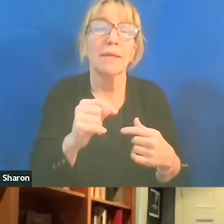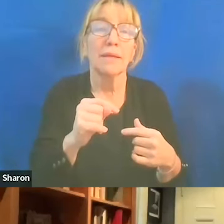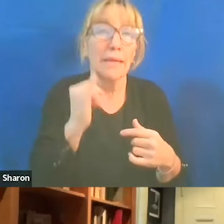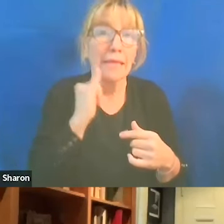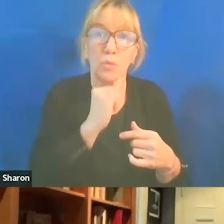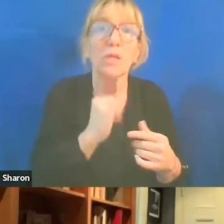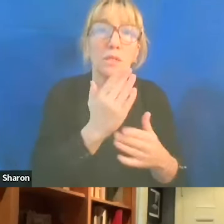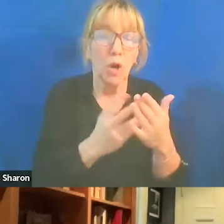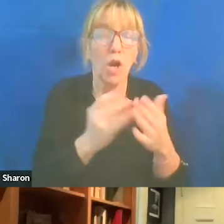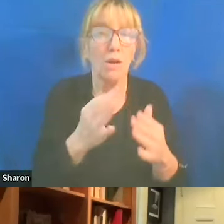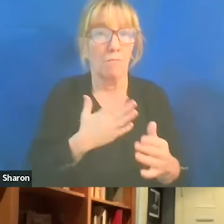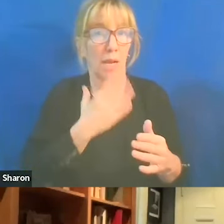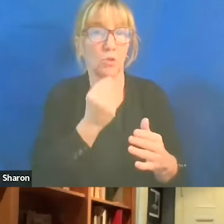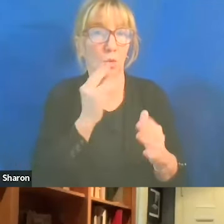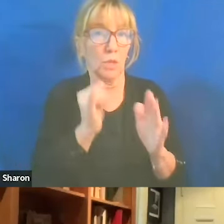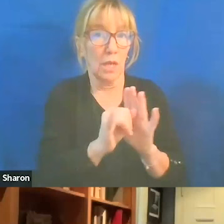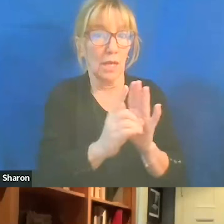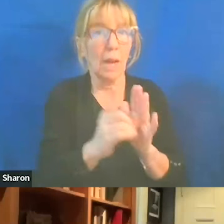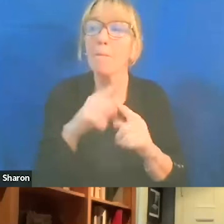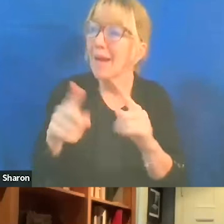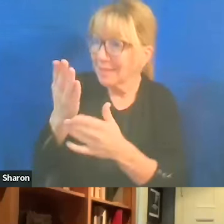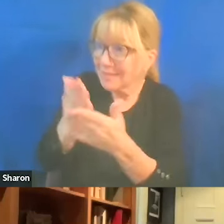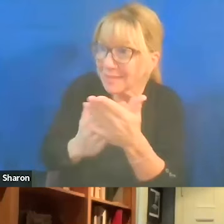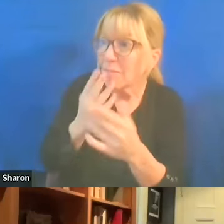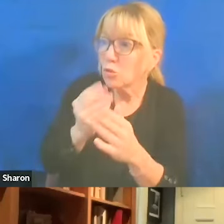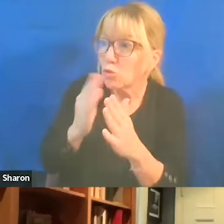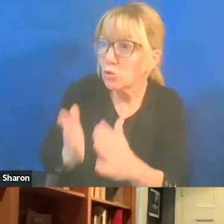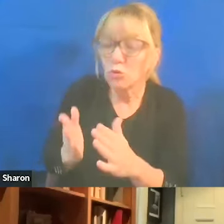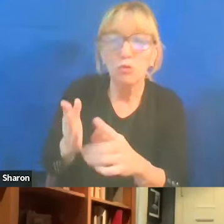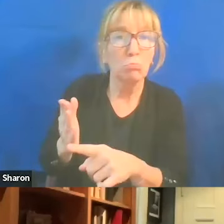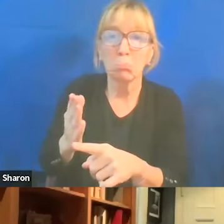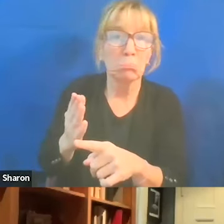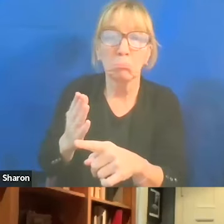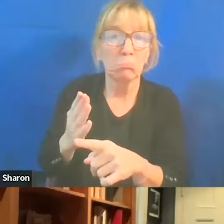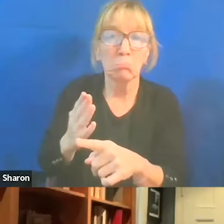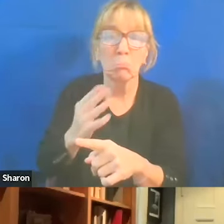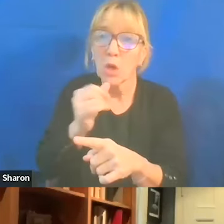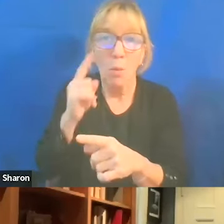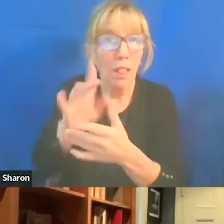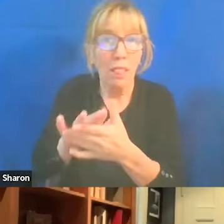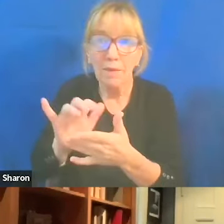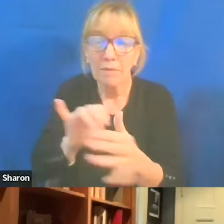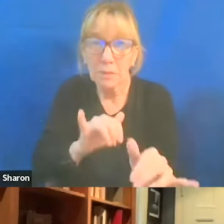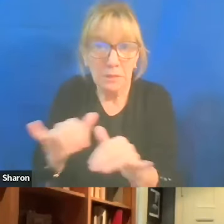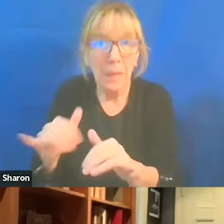But I realized that for some Jews, that's not in fact the case. And I interviewed a number of them